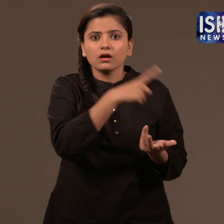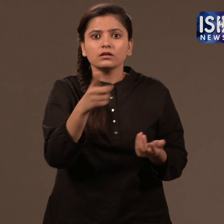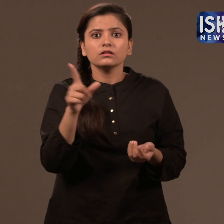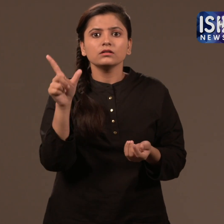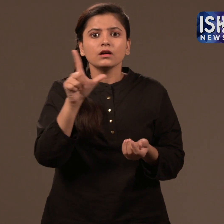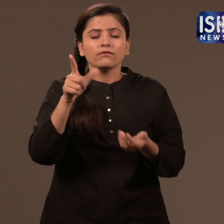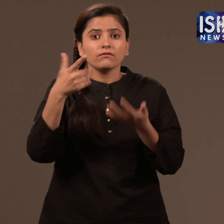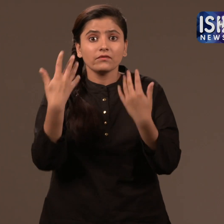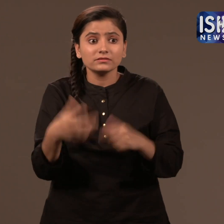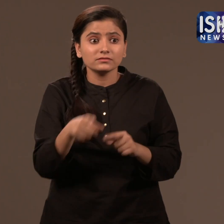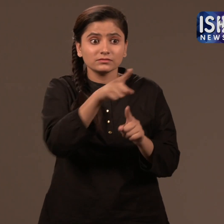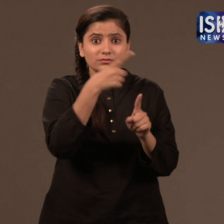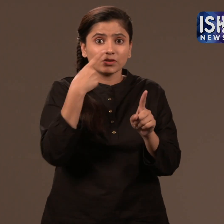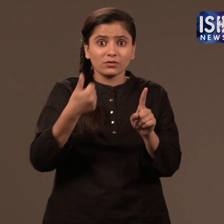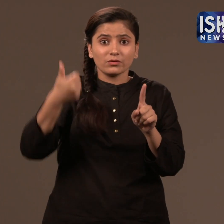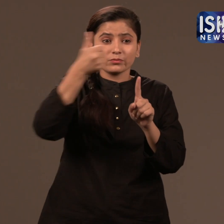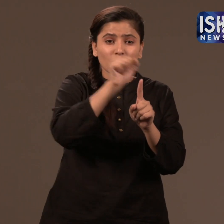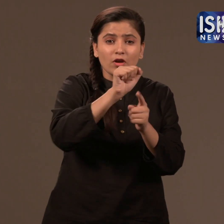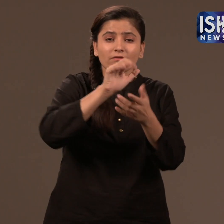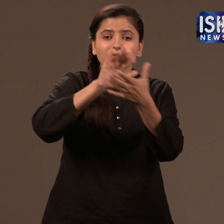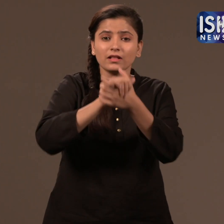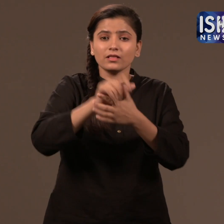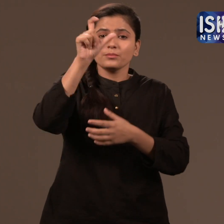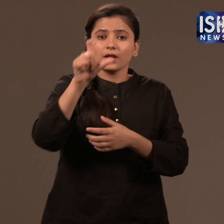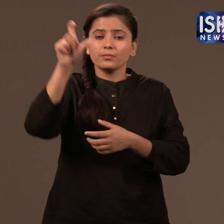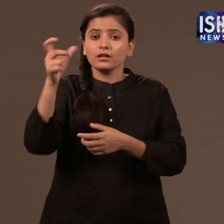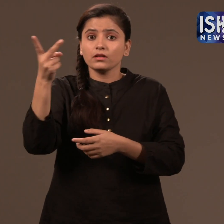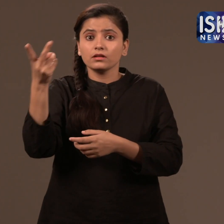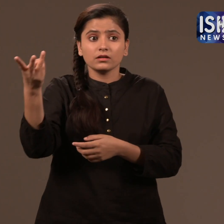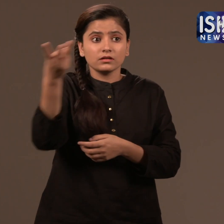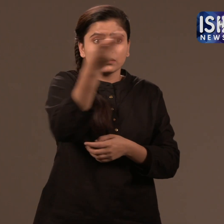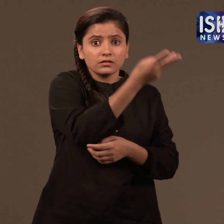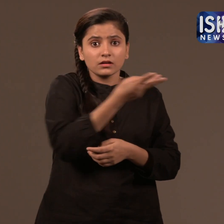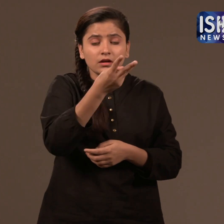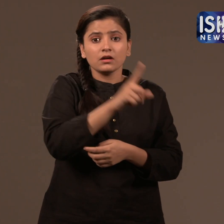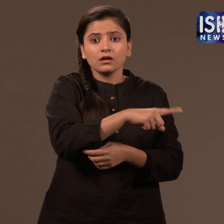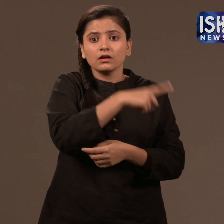he raped her with 2 more other jawans.